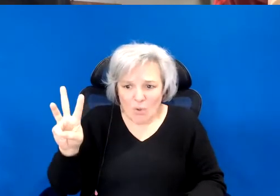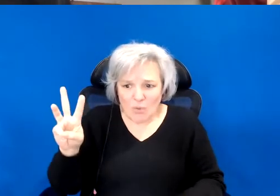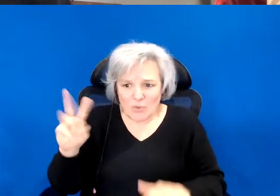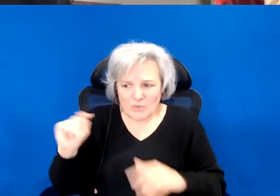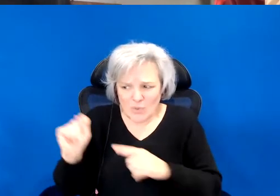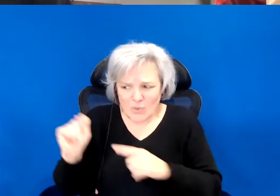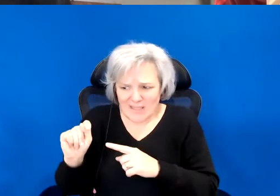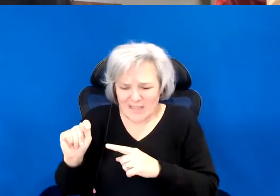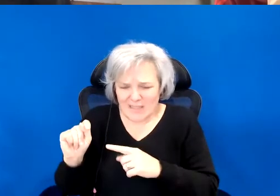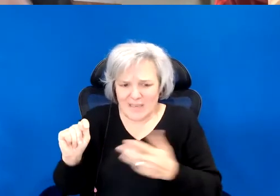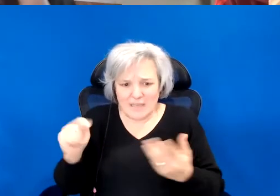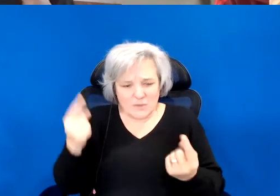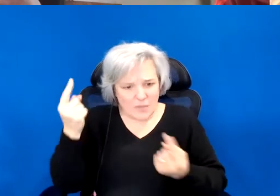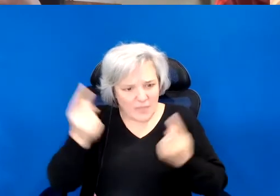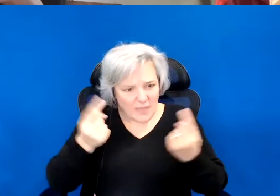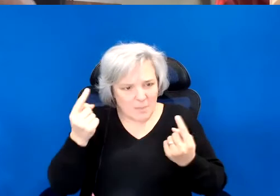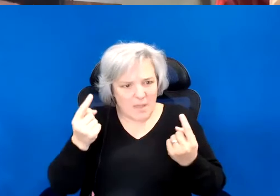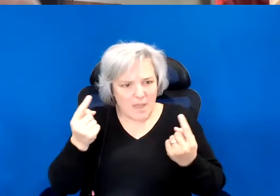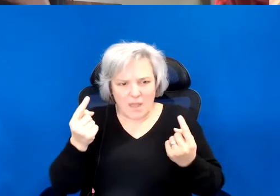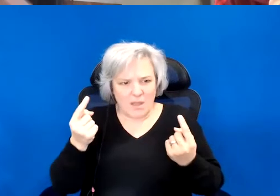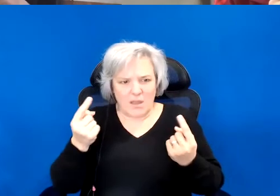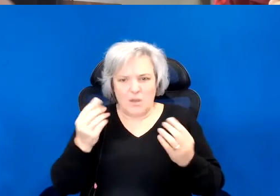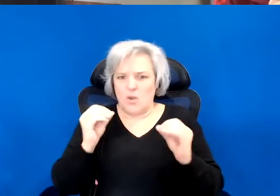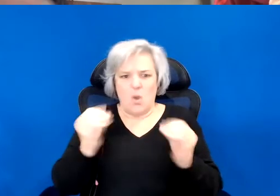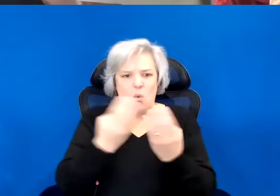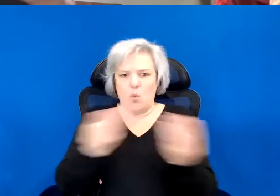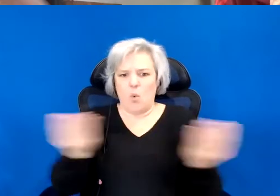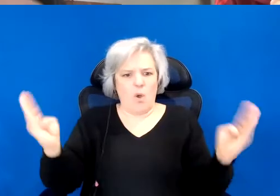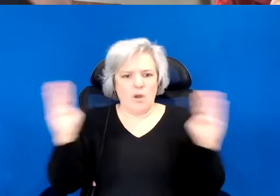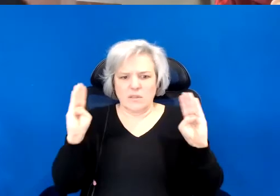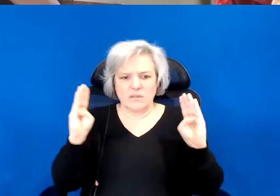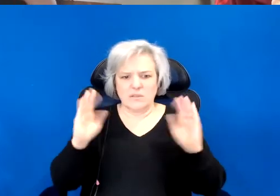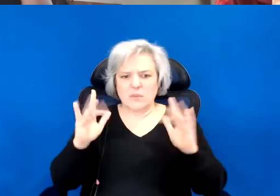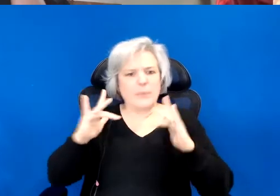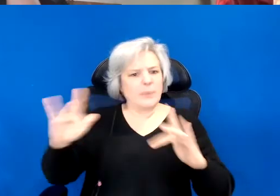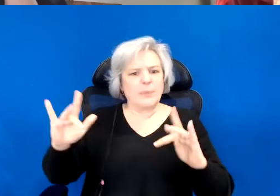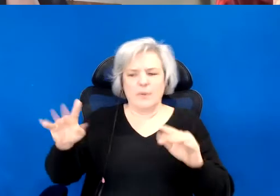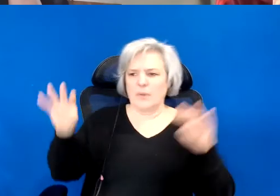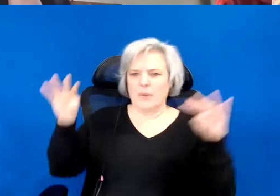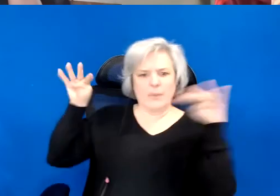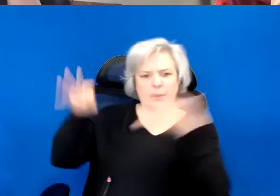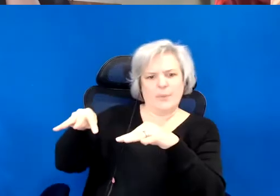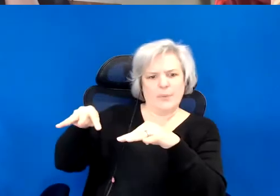Jim Crow toilet that has no walls around it. That is expose in the middle of a concrete